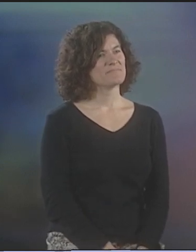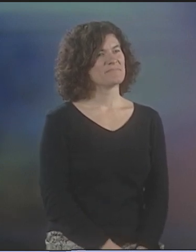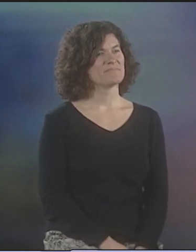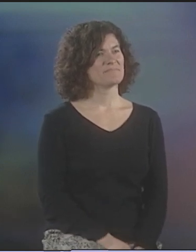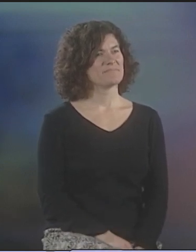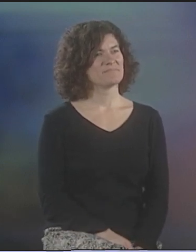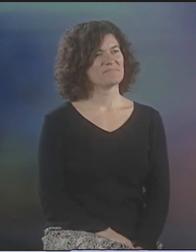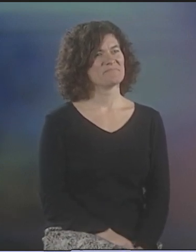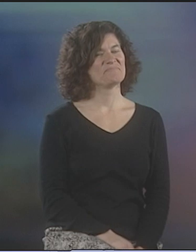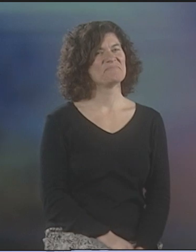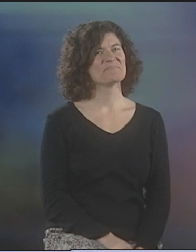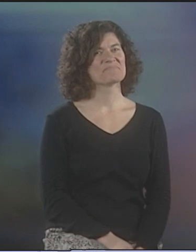THOSE WORDS AND SIGNS.